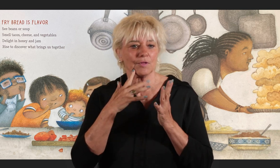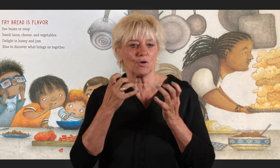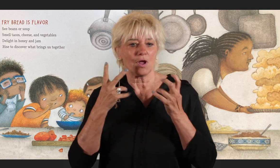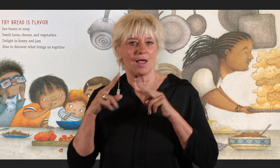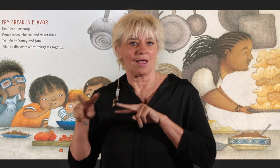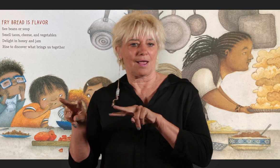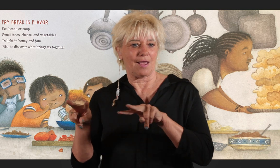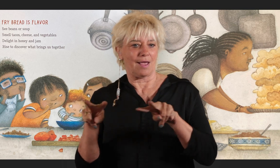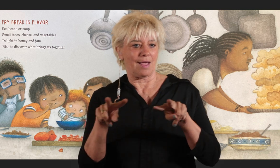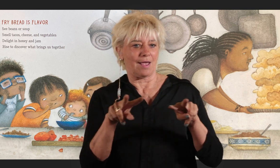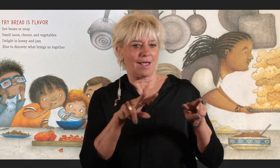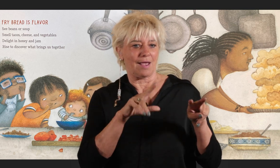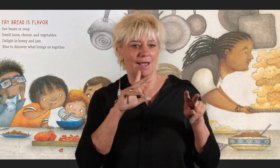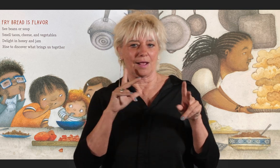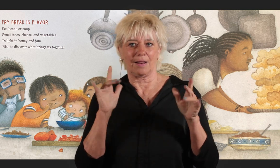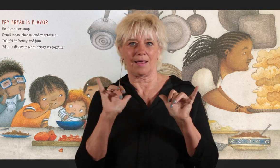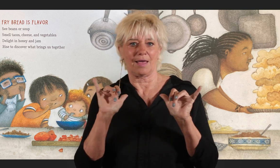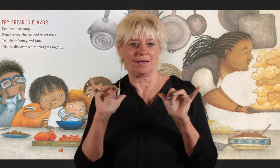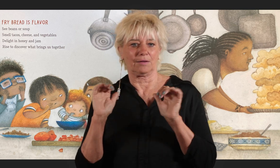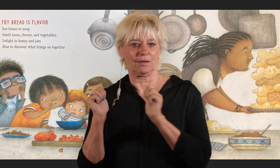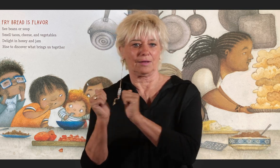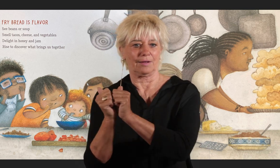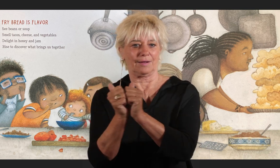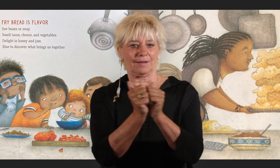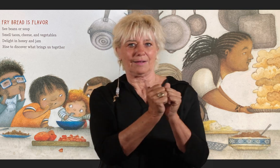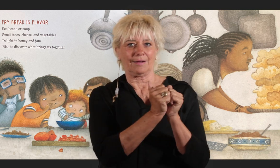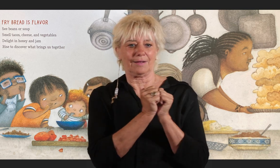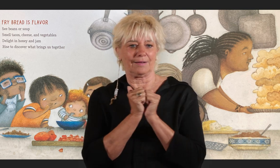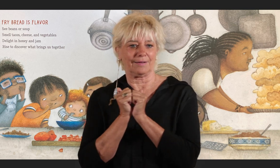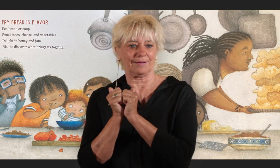Rise to discover what brings us together